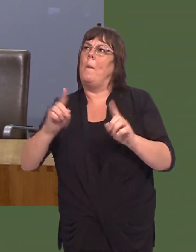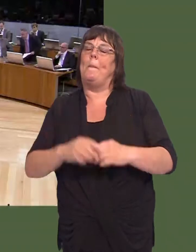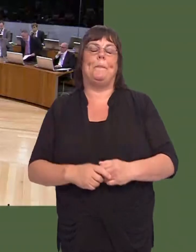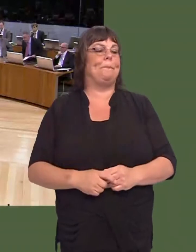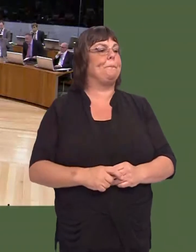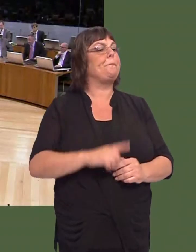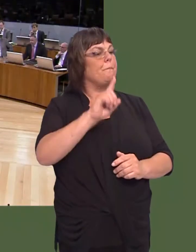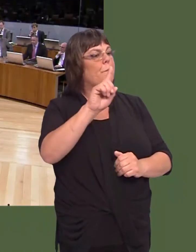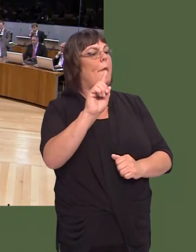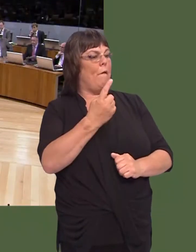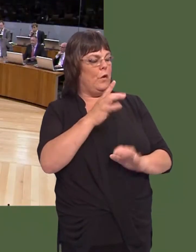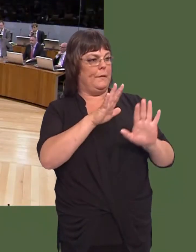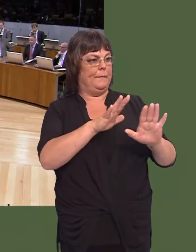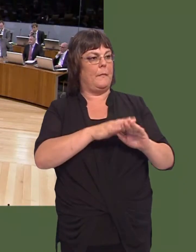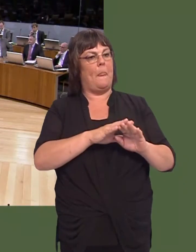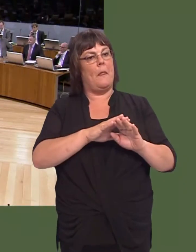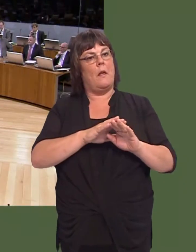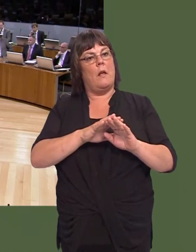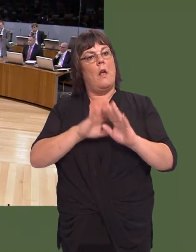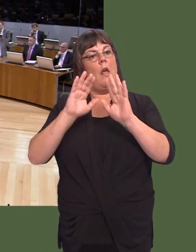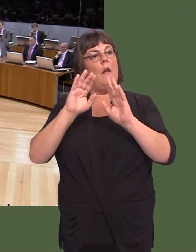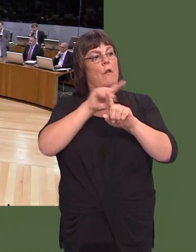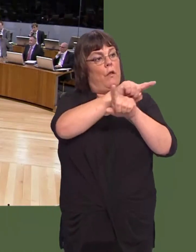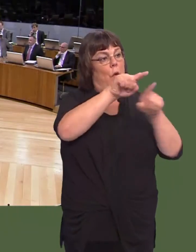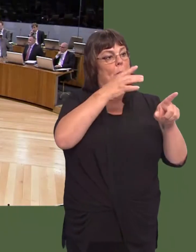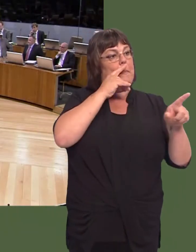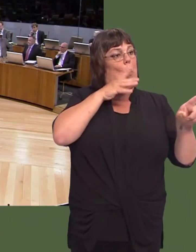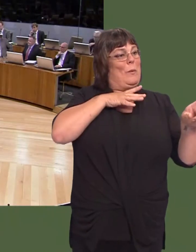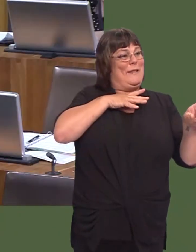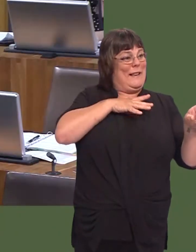Carwyn Jones: On the first point, what is important is the service thatís provided to those who need it.